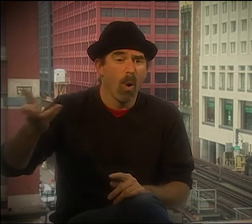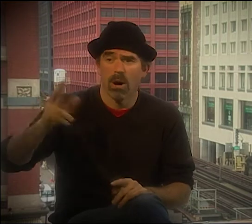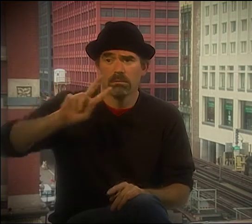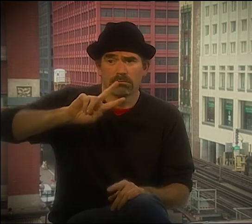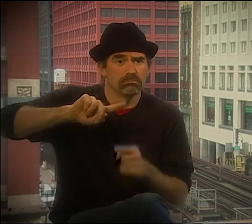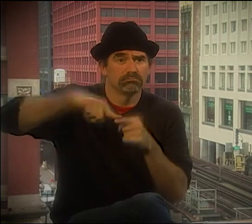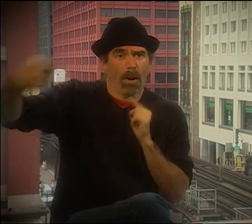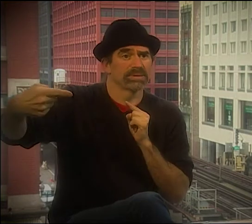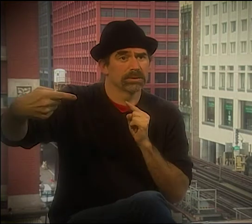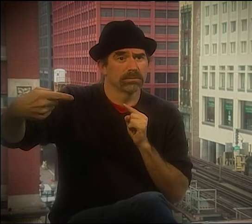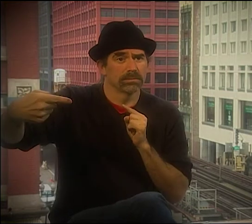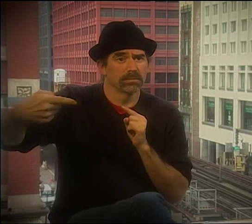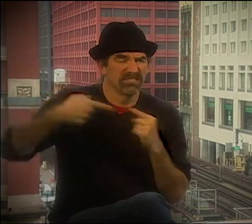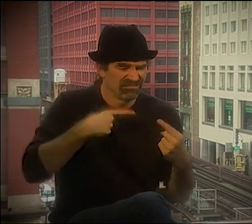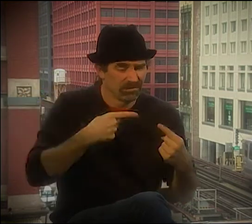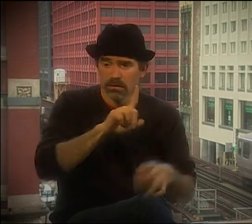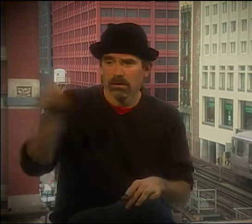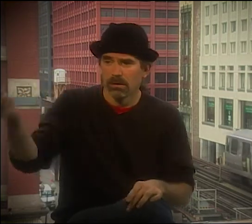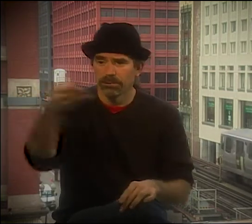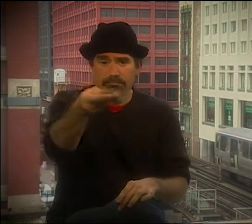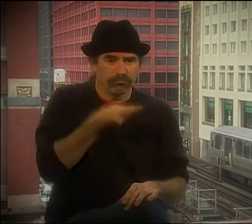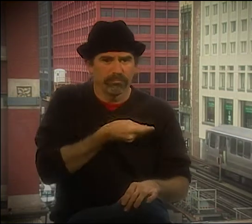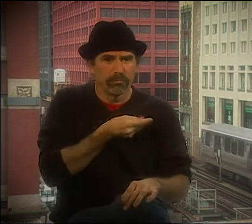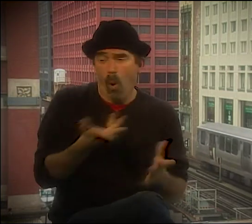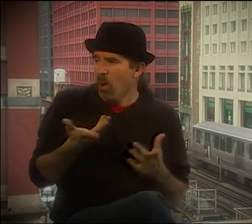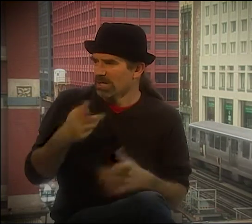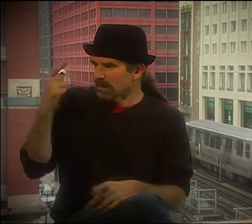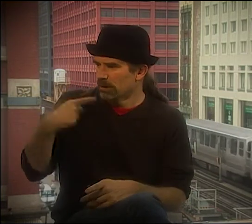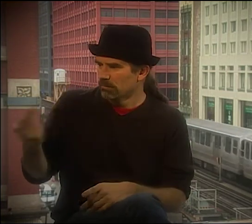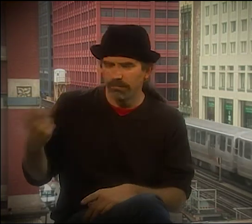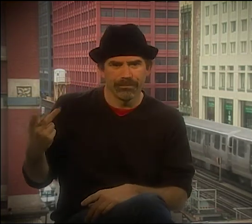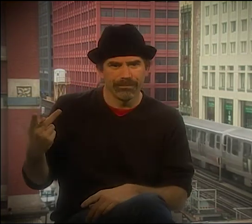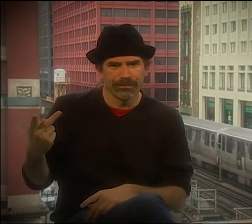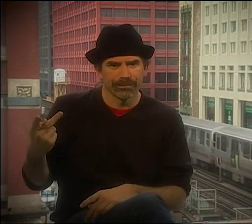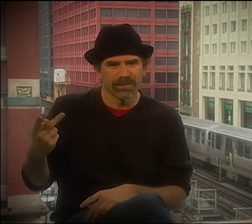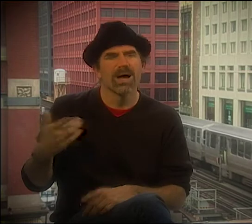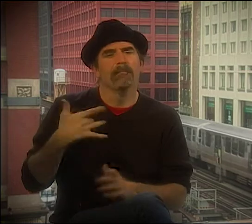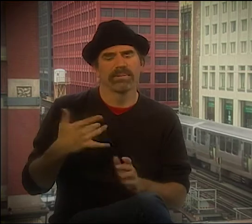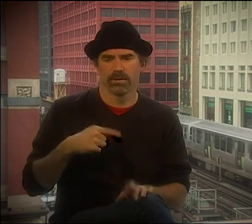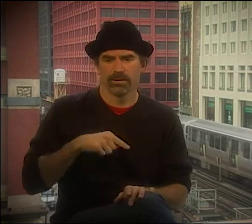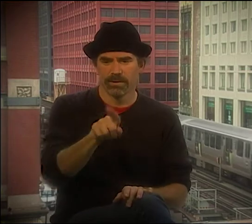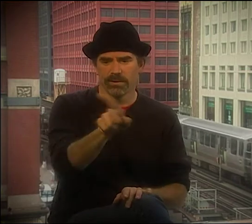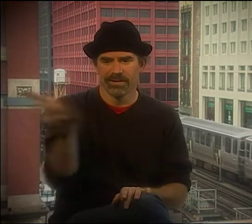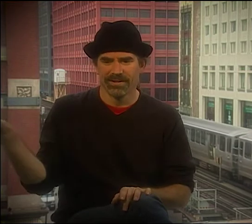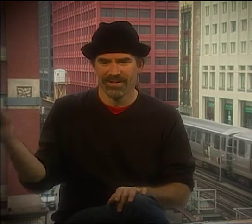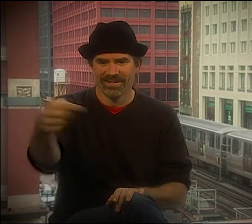SATISFIED WITH THE WAY DEBBIE WAS DOING SOMETHING, AND HE WOULD COME TO ME AND I WOULD GIVE AN IDEA, AND THEN I'D